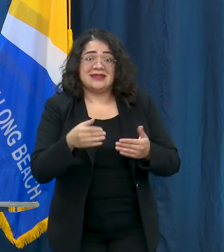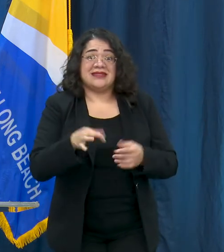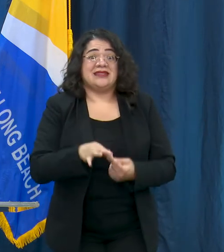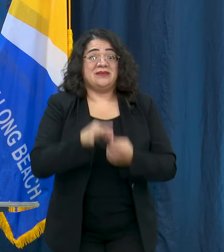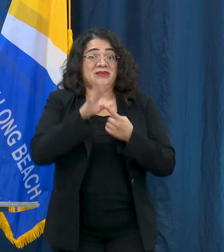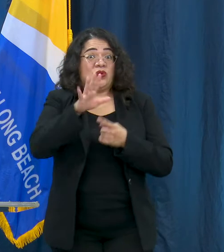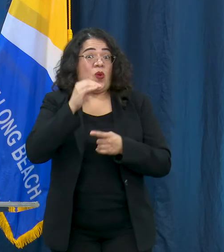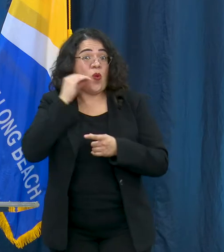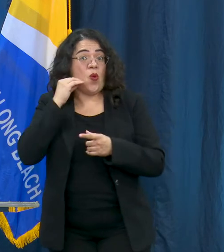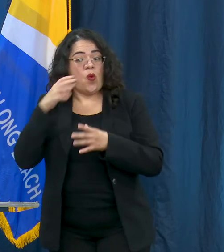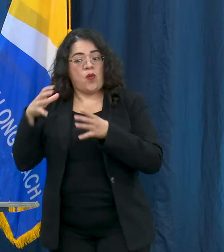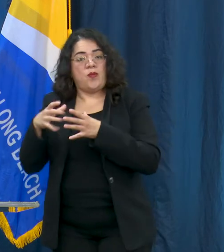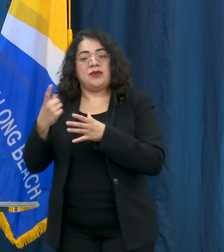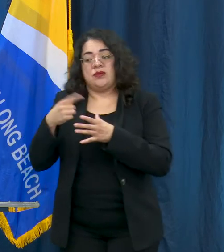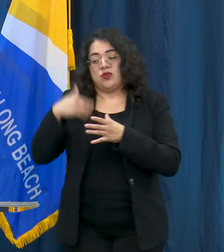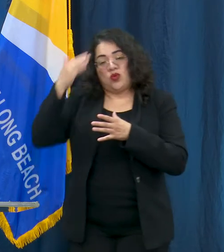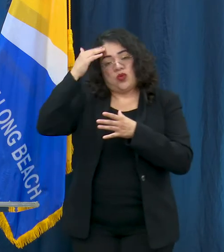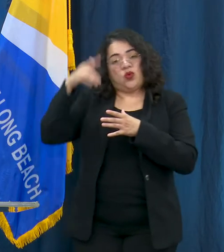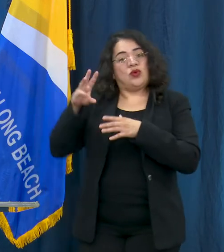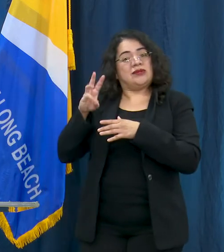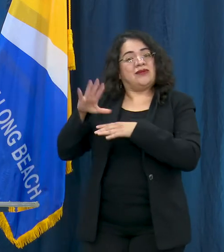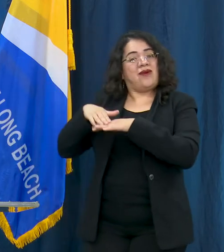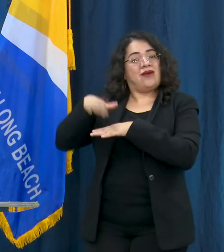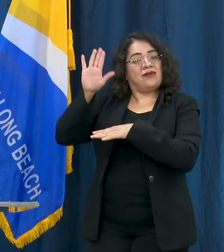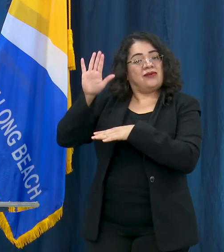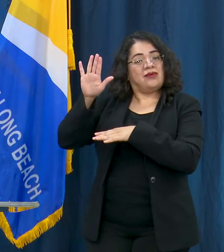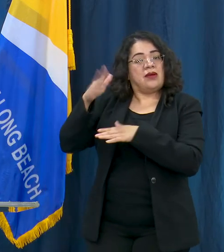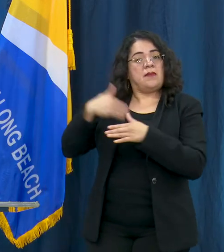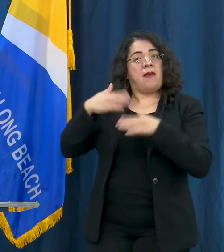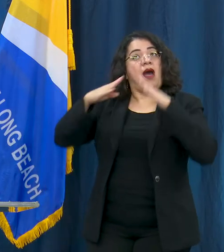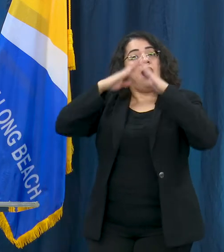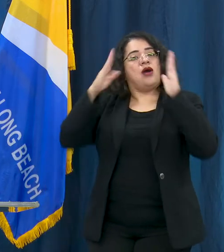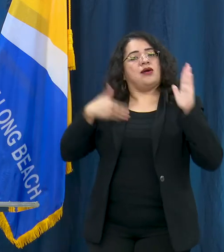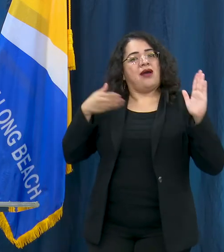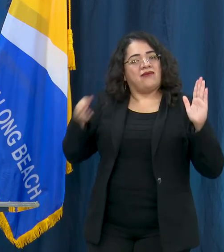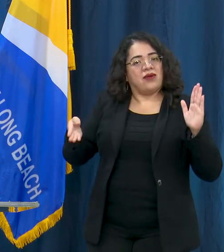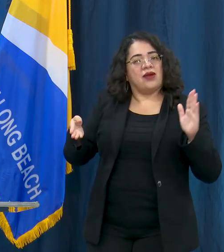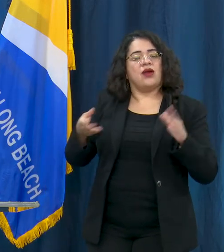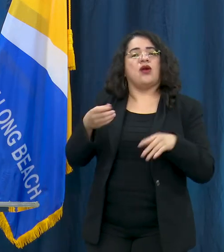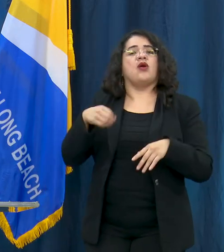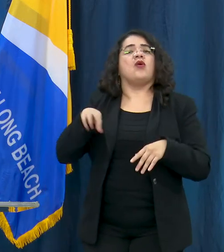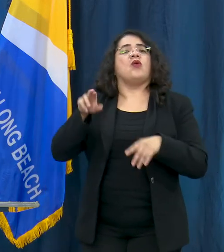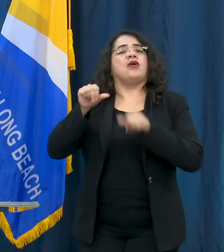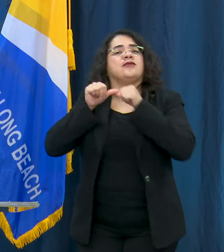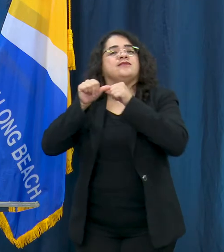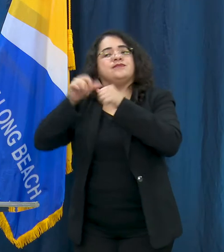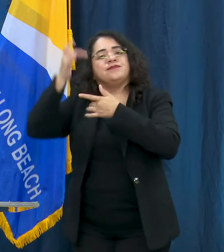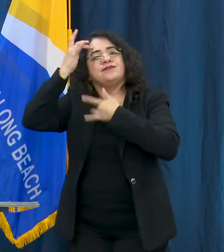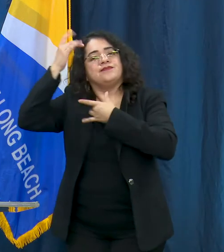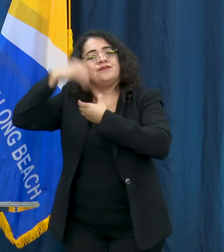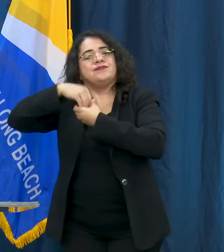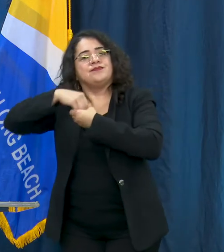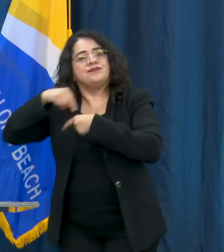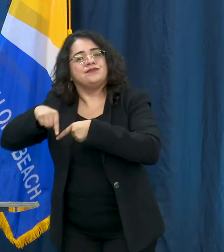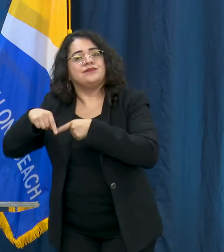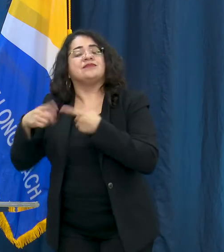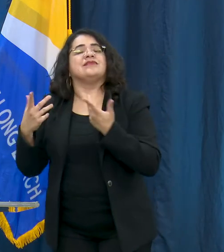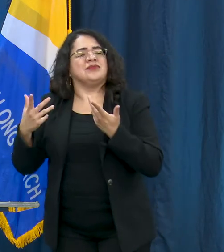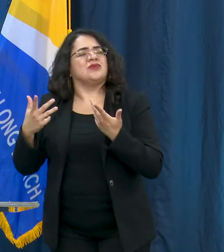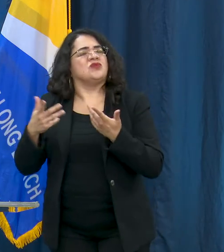including anyone 65 years and older and those with chronic underlying health conditions. It's still